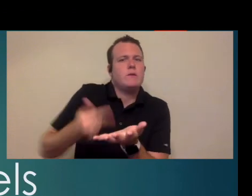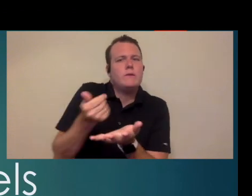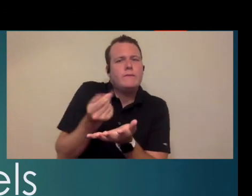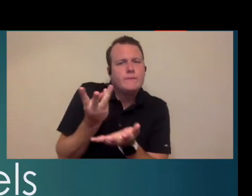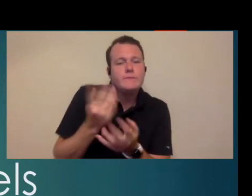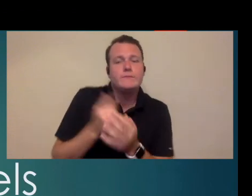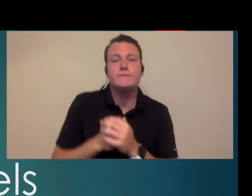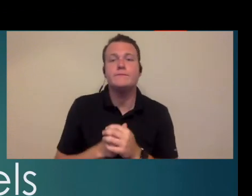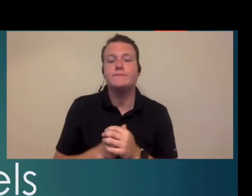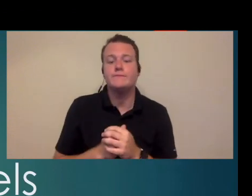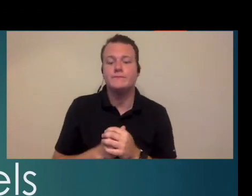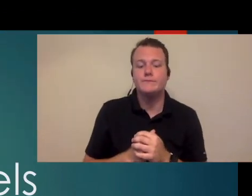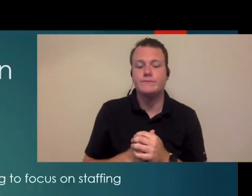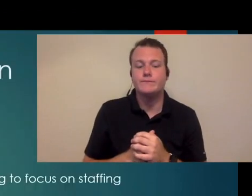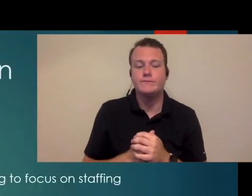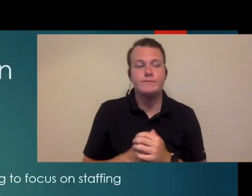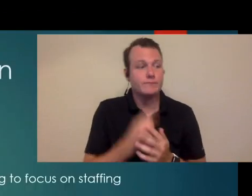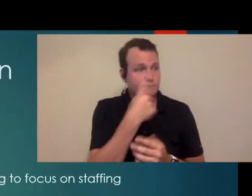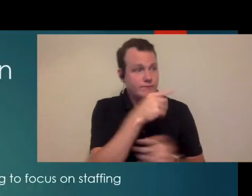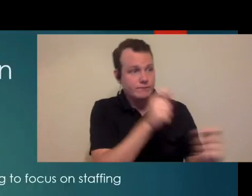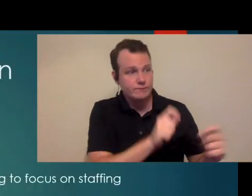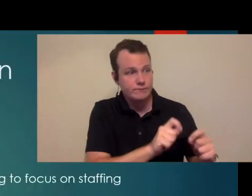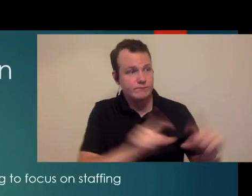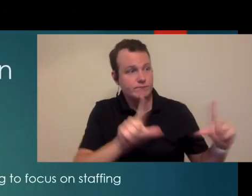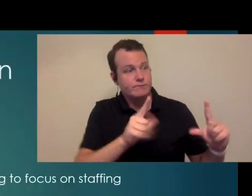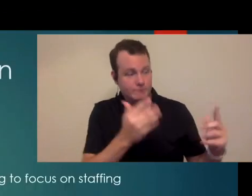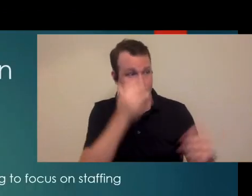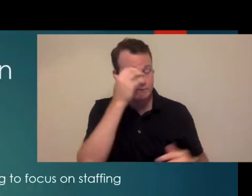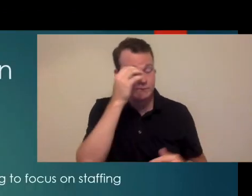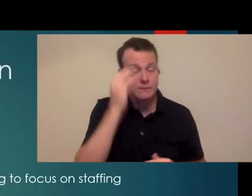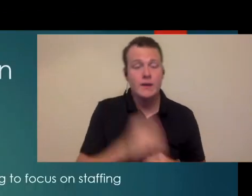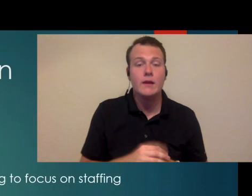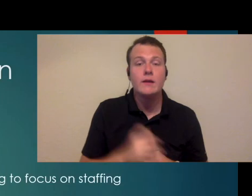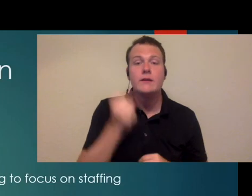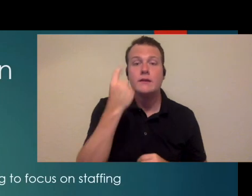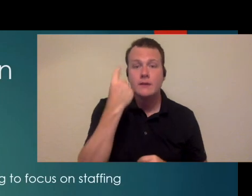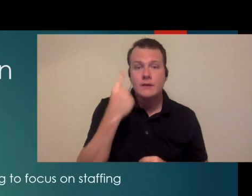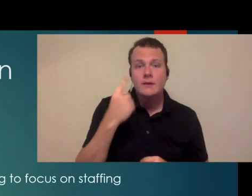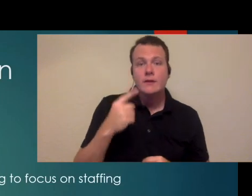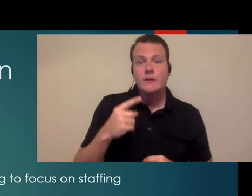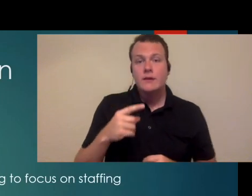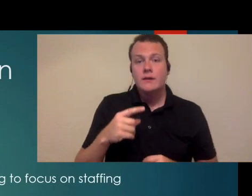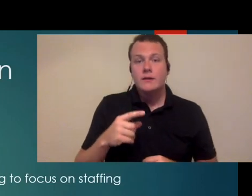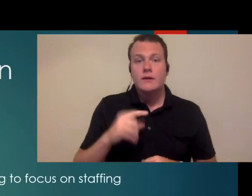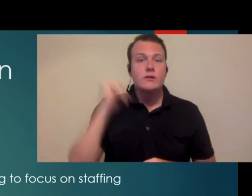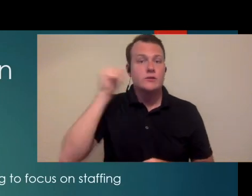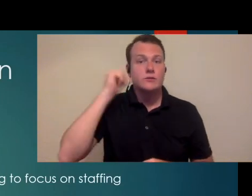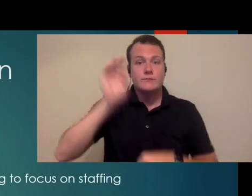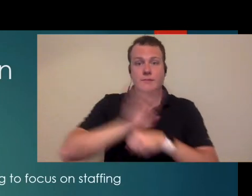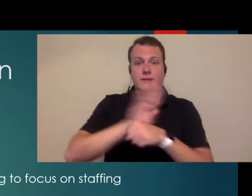stuff if you want to advance the slide so when it comes to opening up an